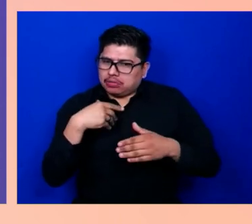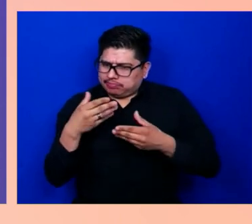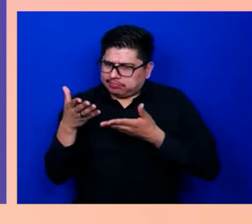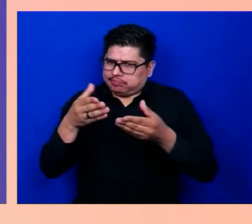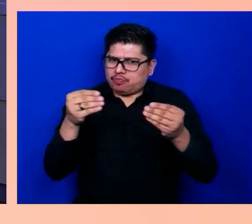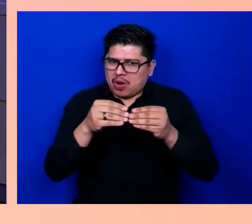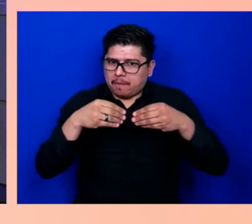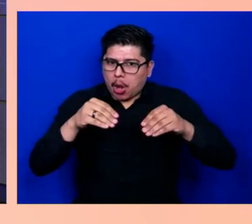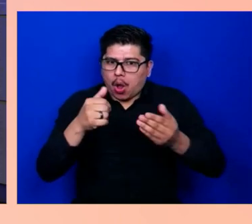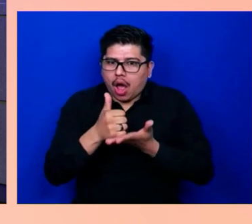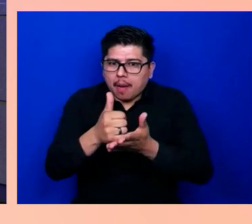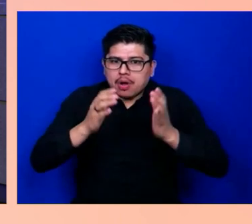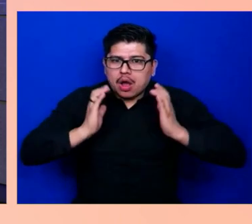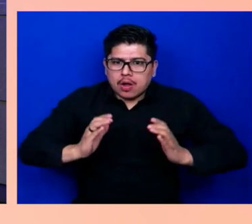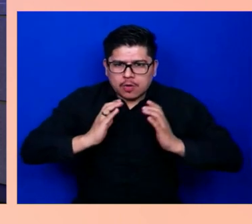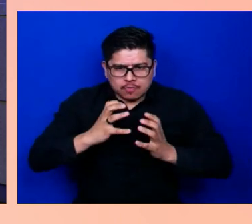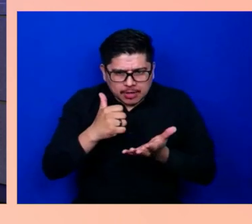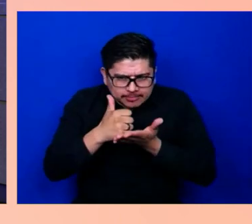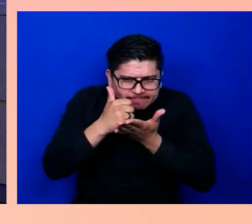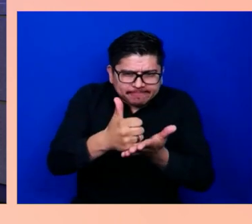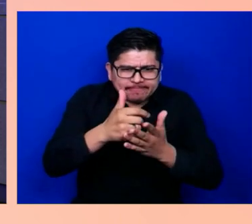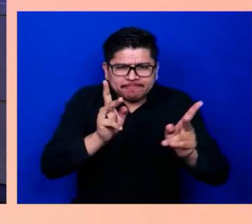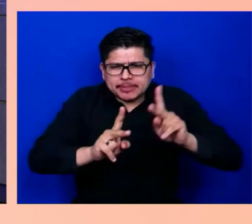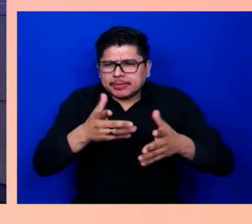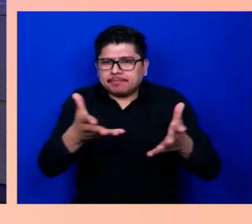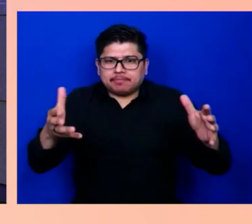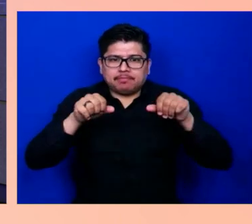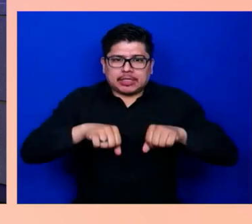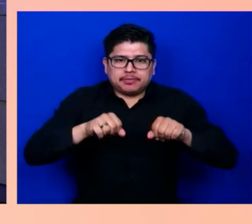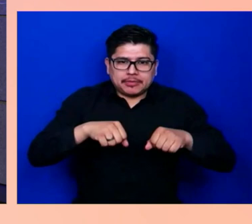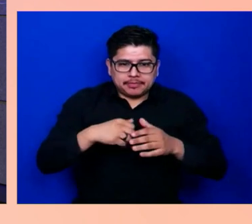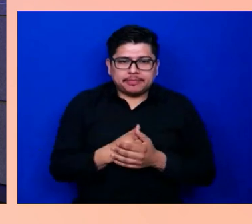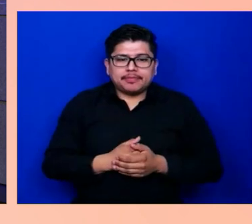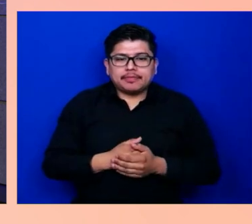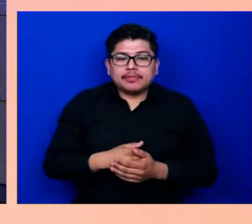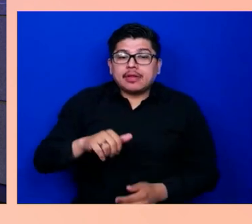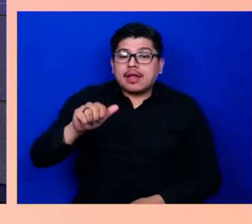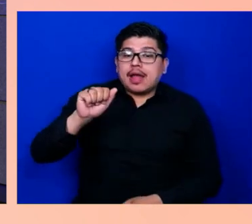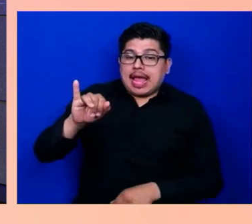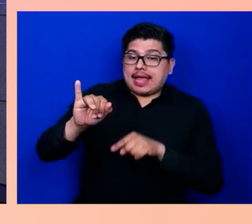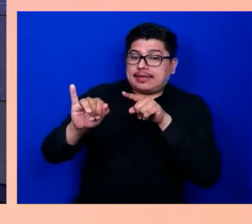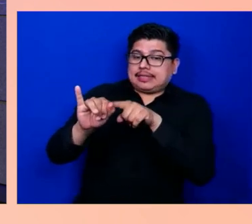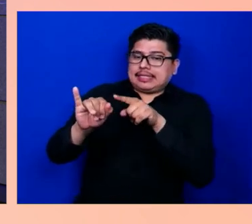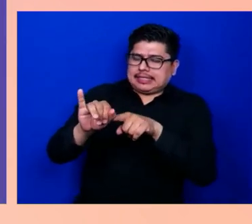AI, excuse me, that's the key part of Seeing AI.